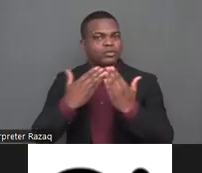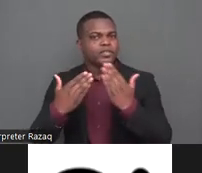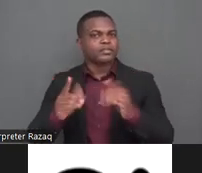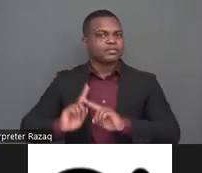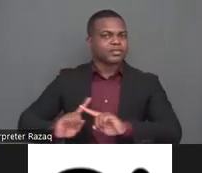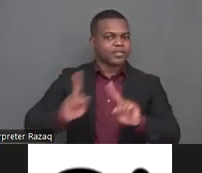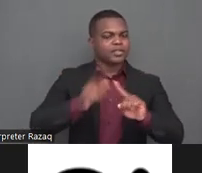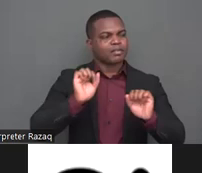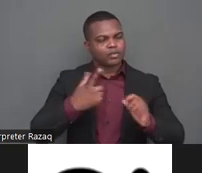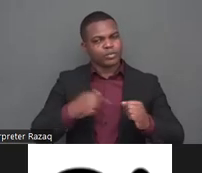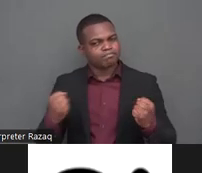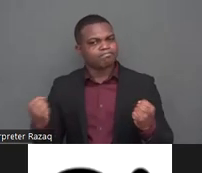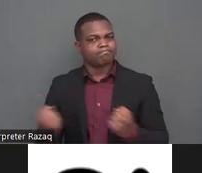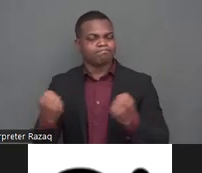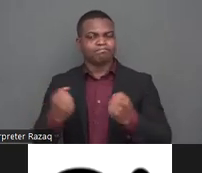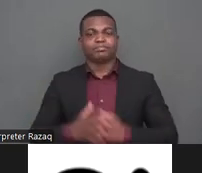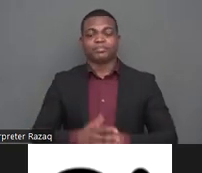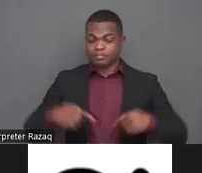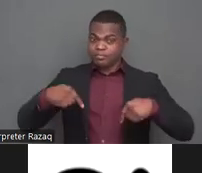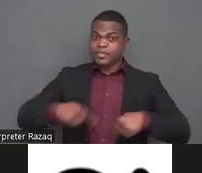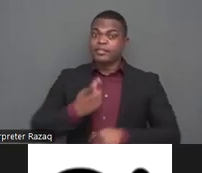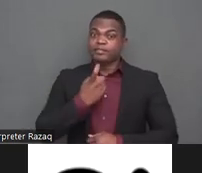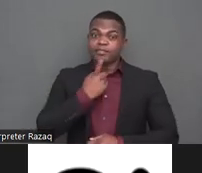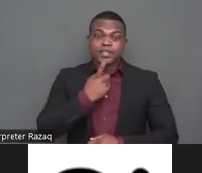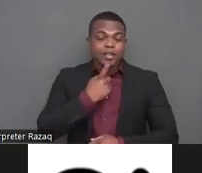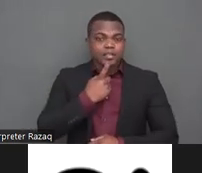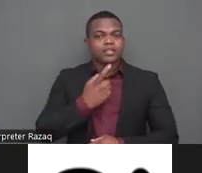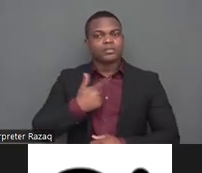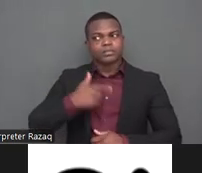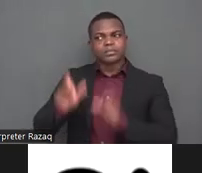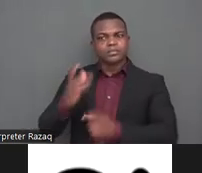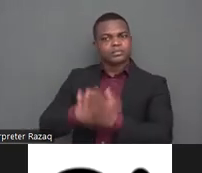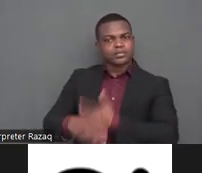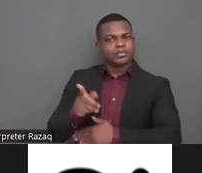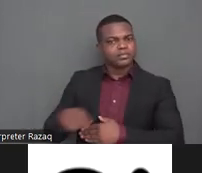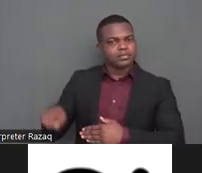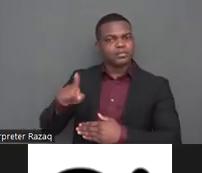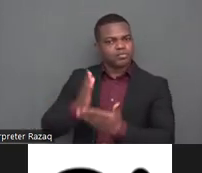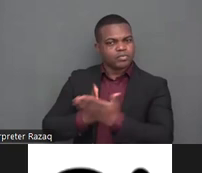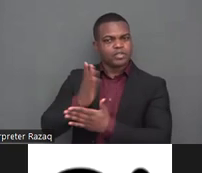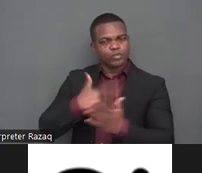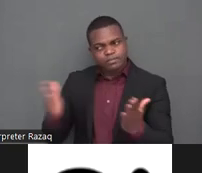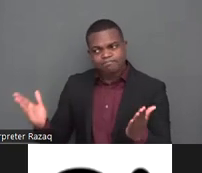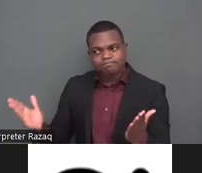strongly committed to including persons with disabilities in all what we do from human rights